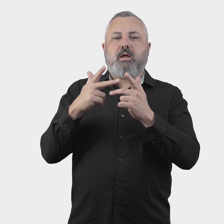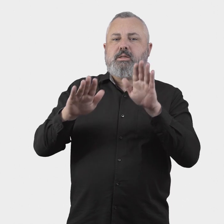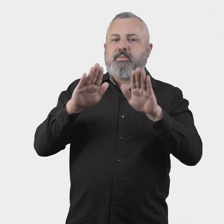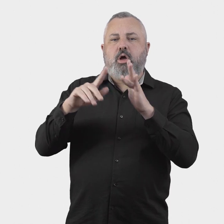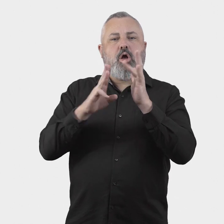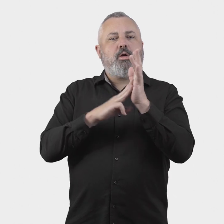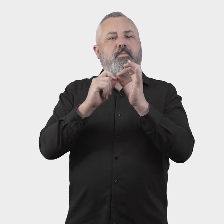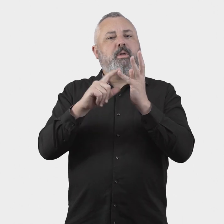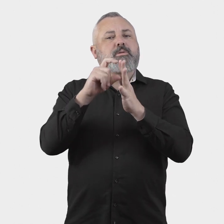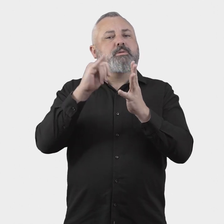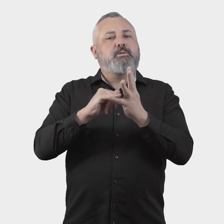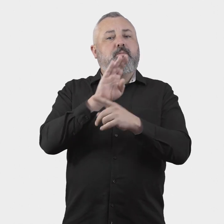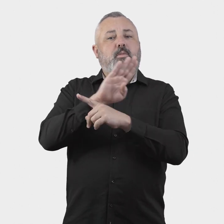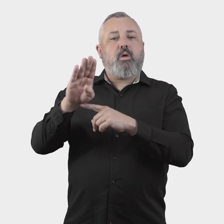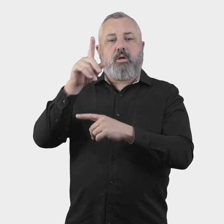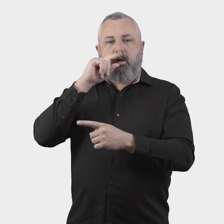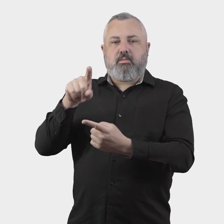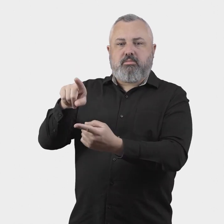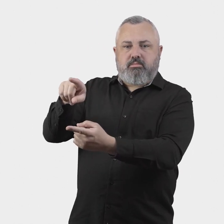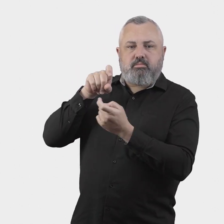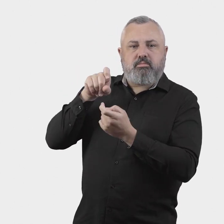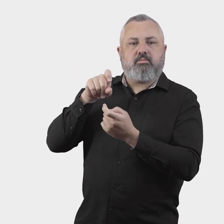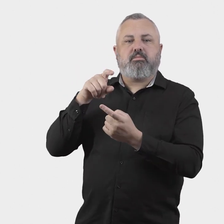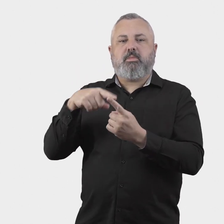Boards of industry ombuds schemes typically have the power to